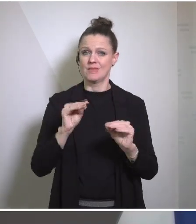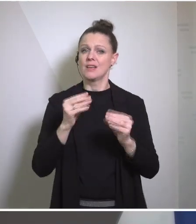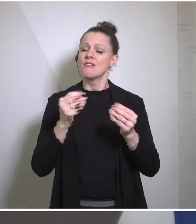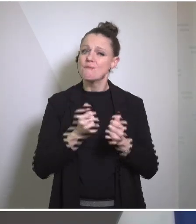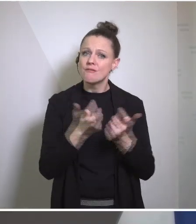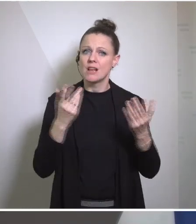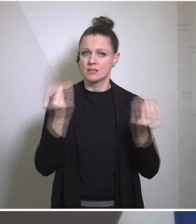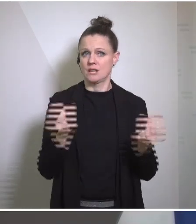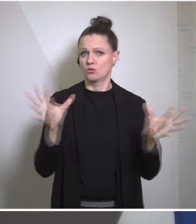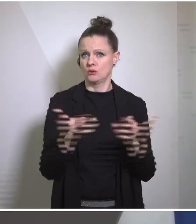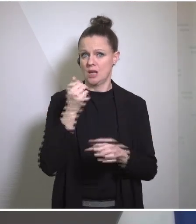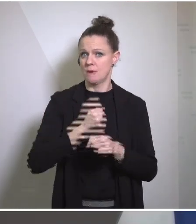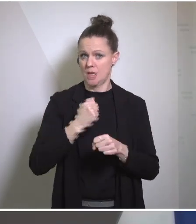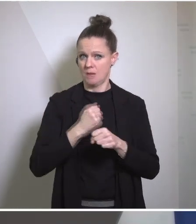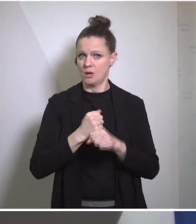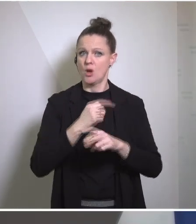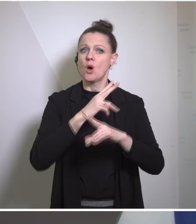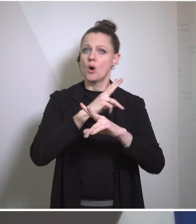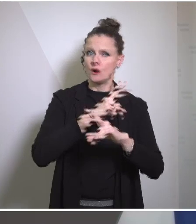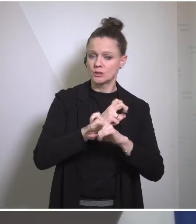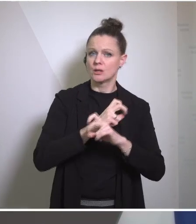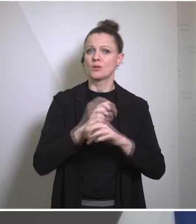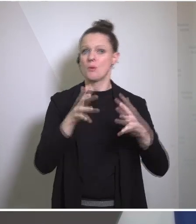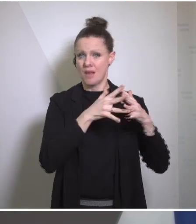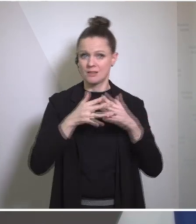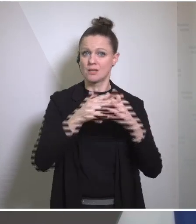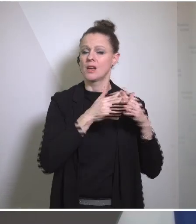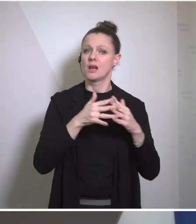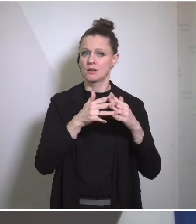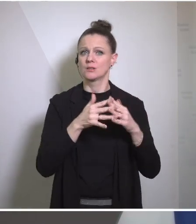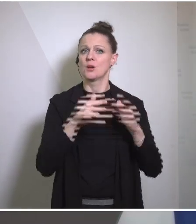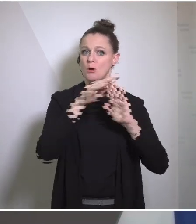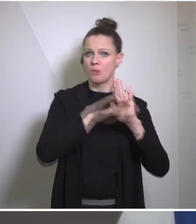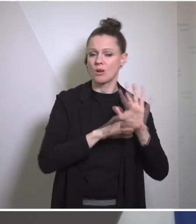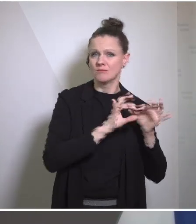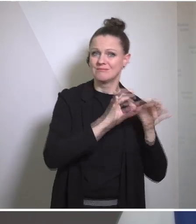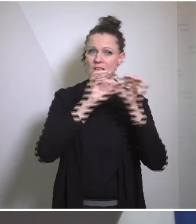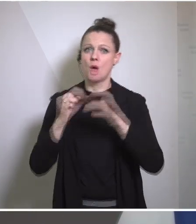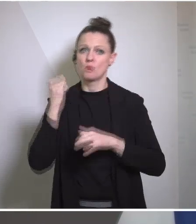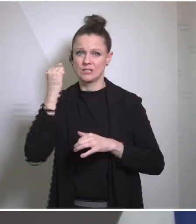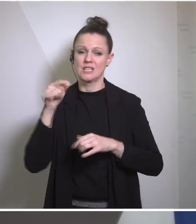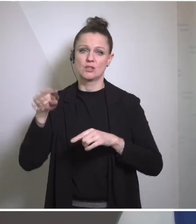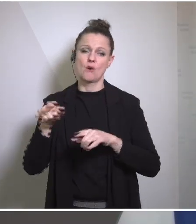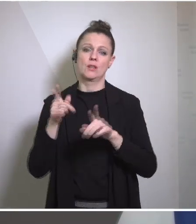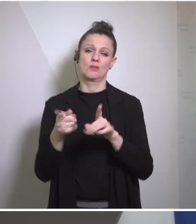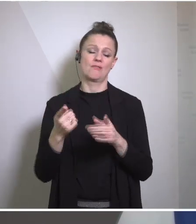Austrian-American program "Speak Up" in Bosnia and Herzegovina is for me a prime example of how the